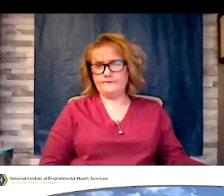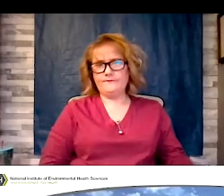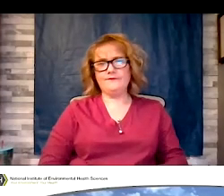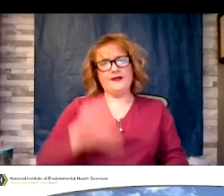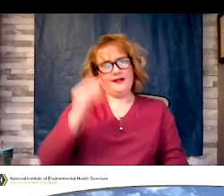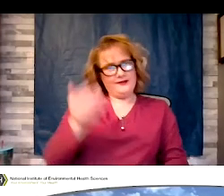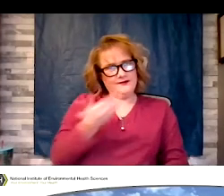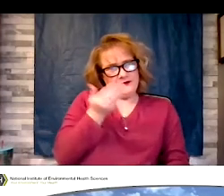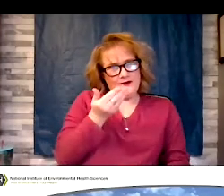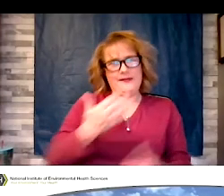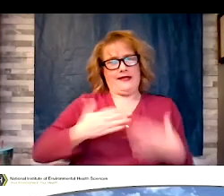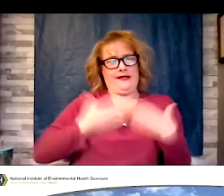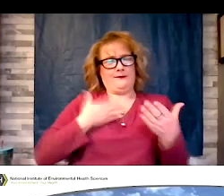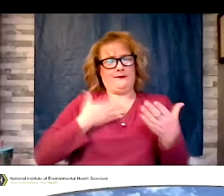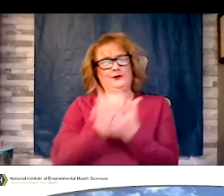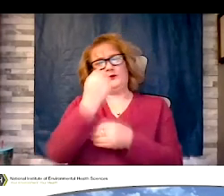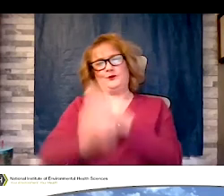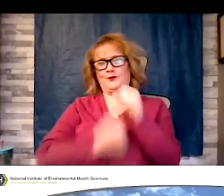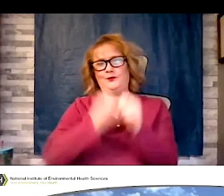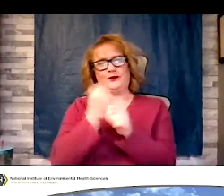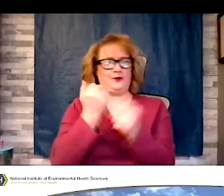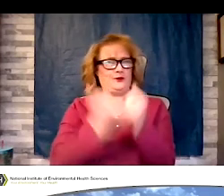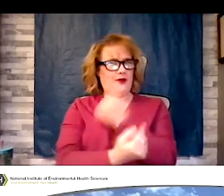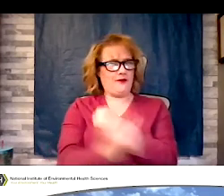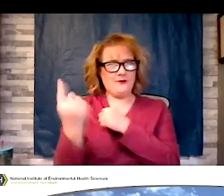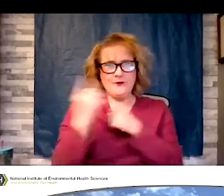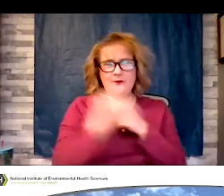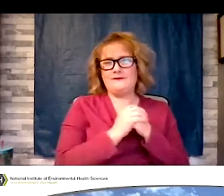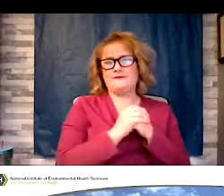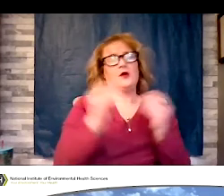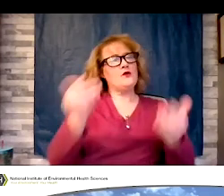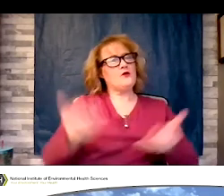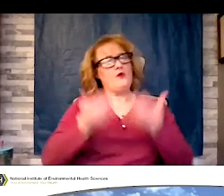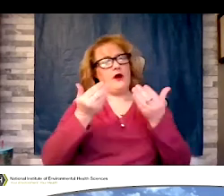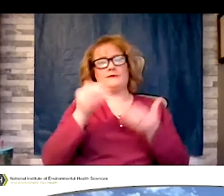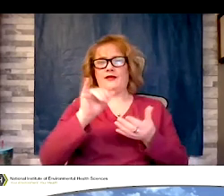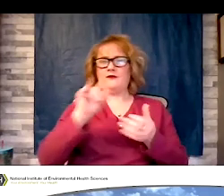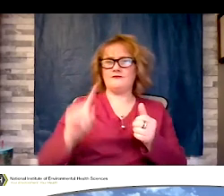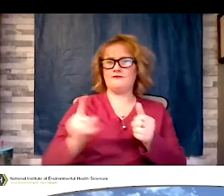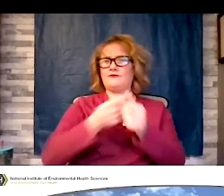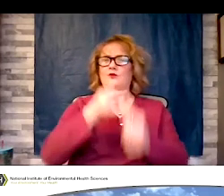Greetings, happy new year to everyone. Welcome this first women's health awareness real